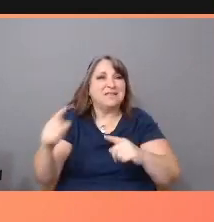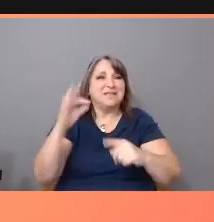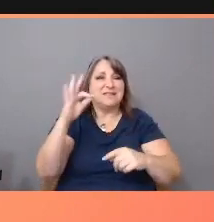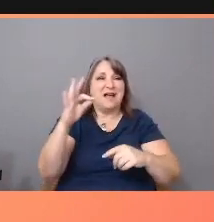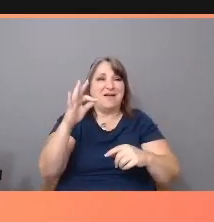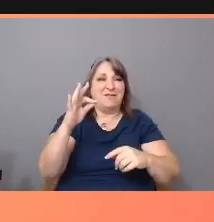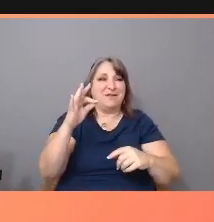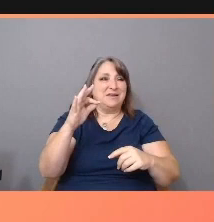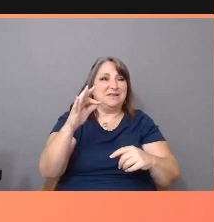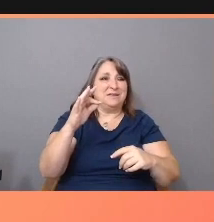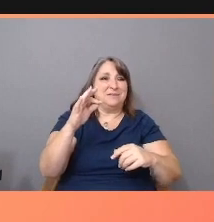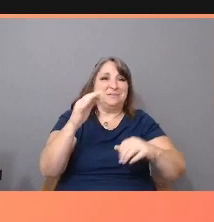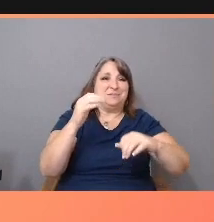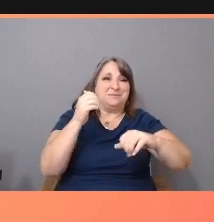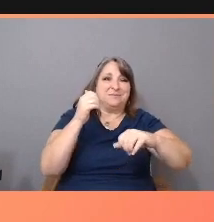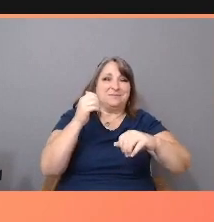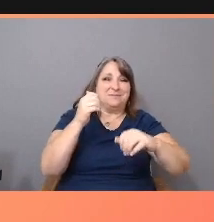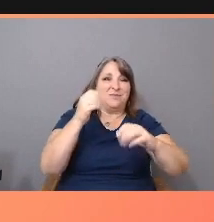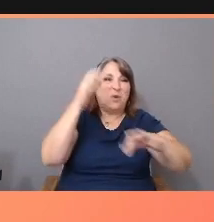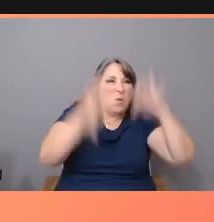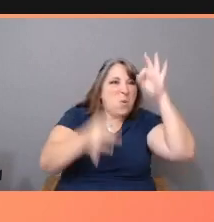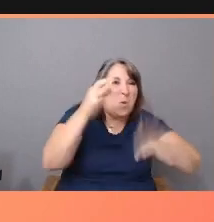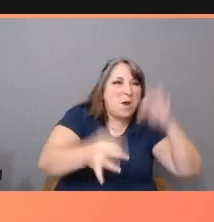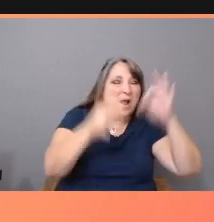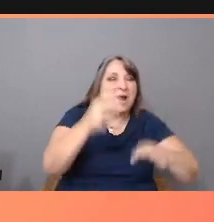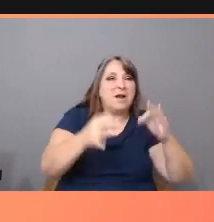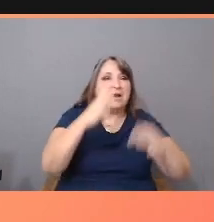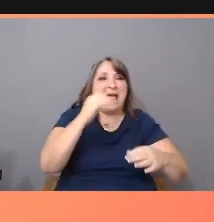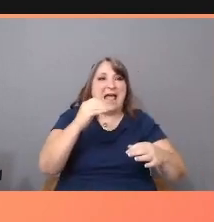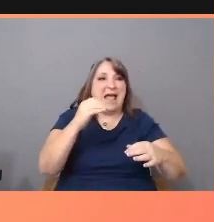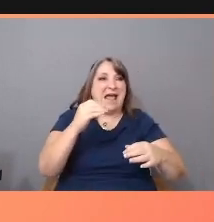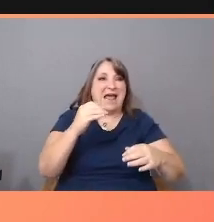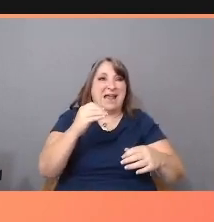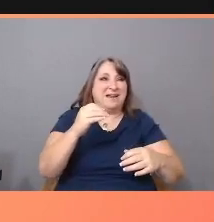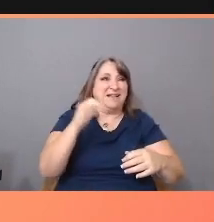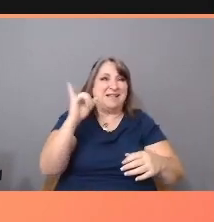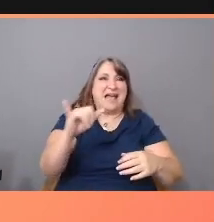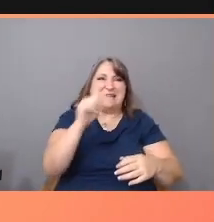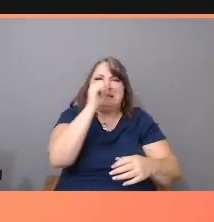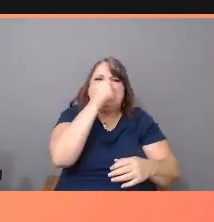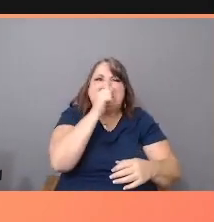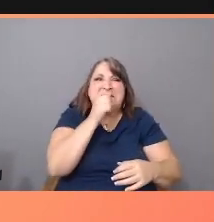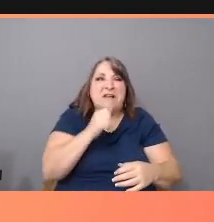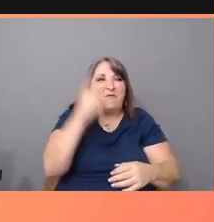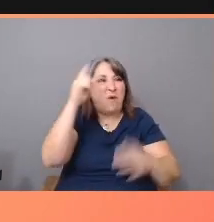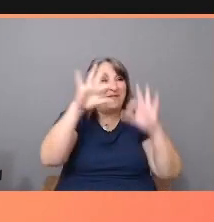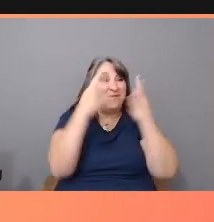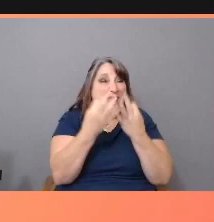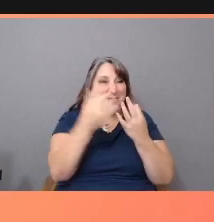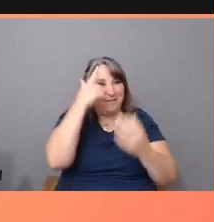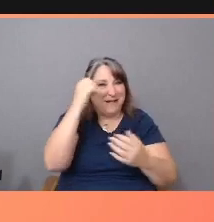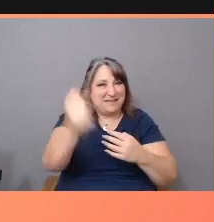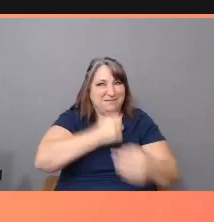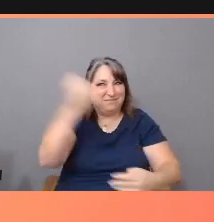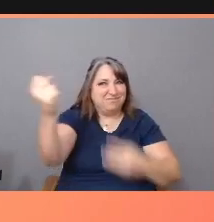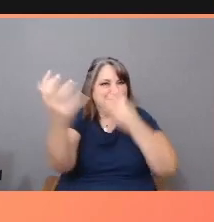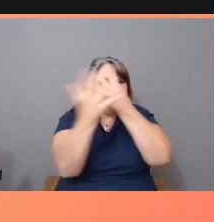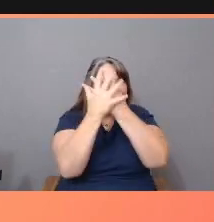and the generational toll of incarceration on one family. When will our voices matter?